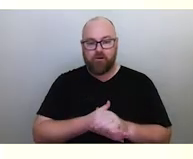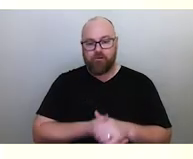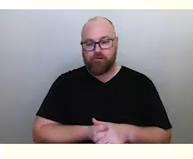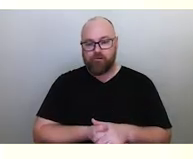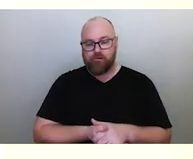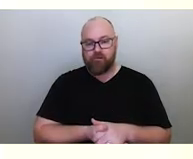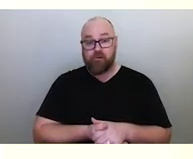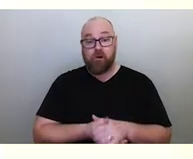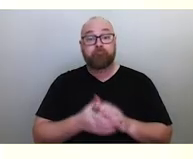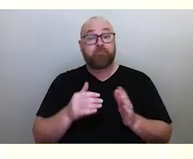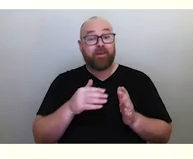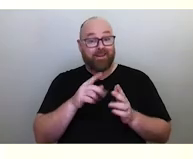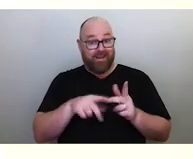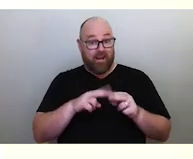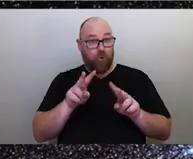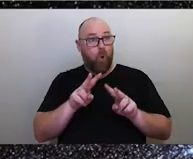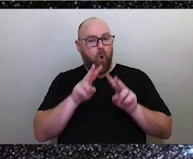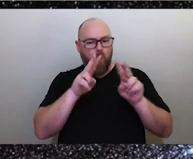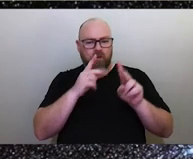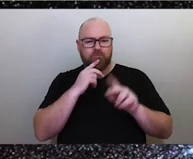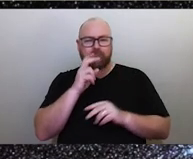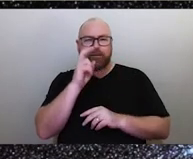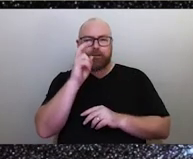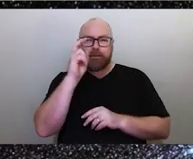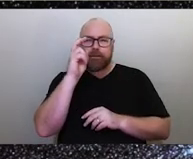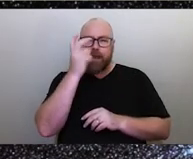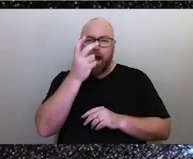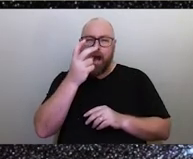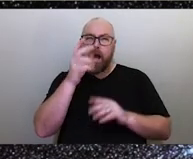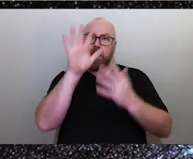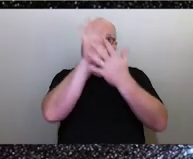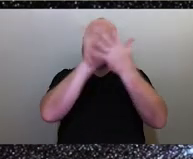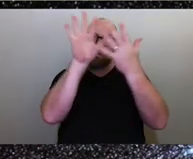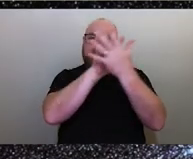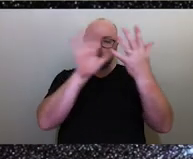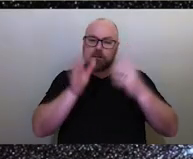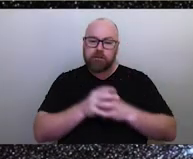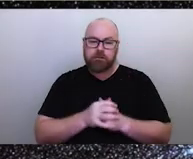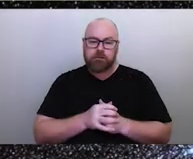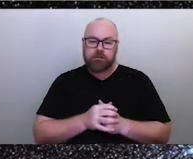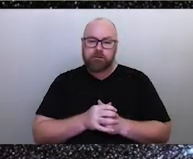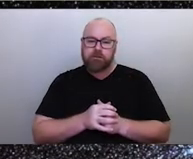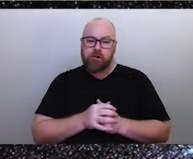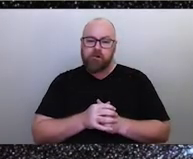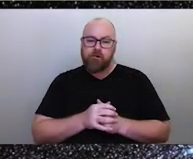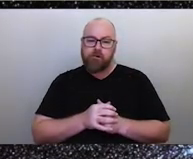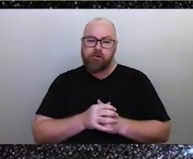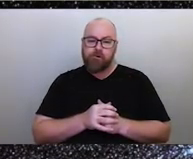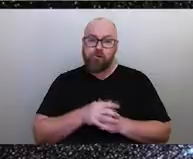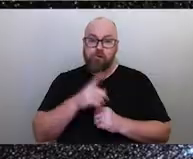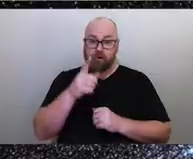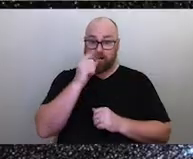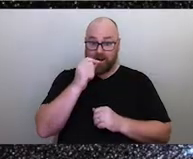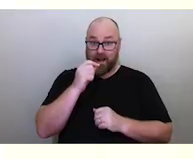Now, if you look up at the sky, you see this dark silhouette of the emu in the sky, imagine the same kind of dark spaces